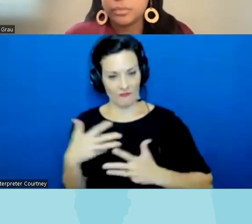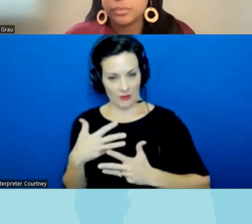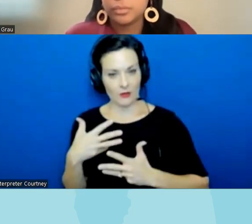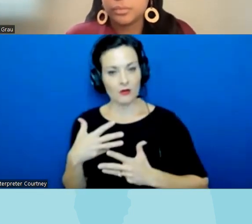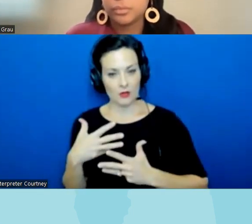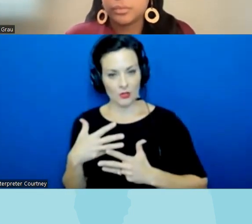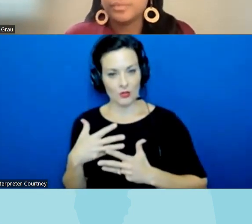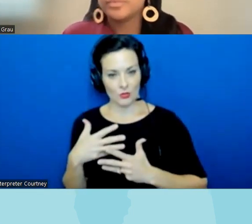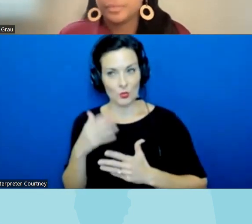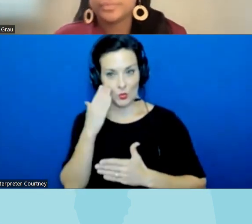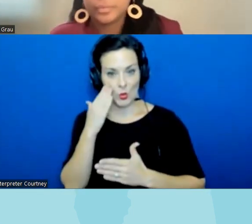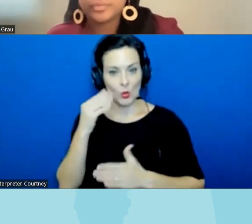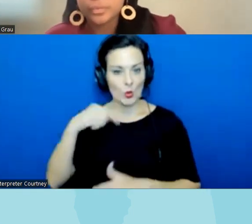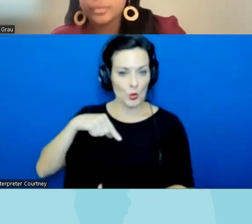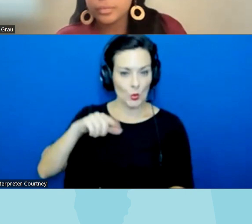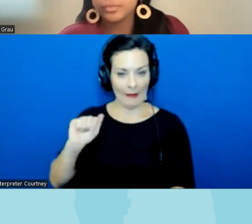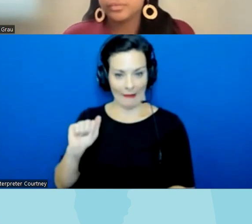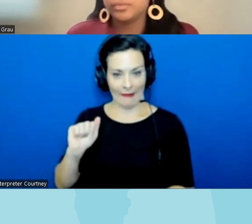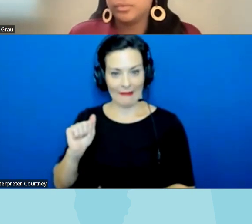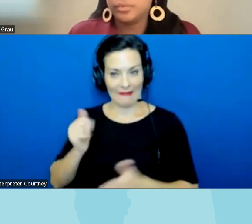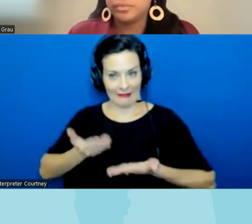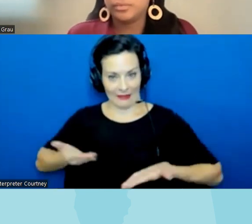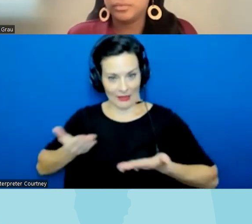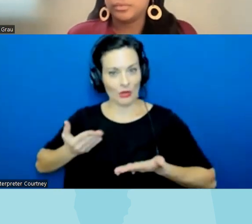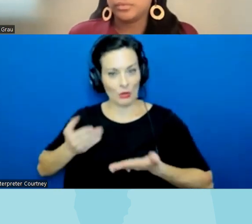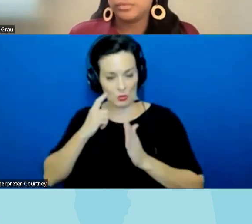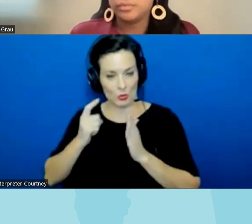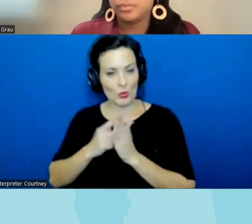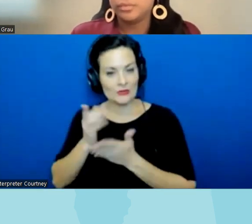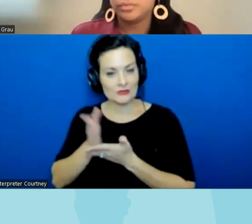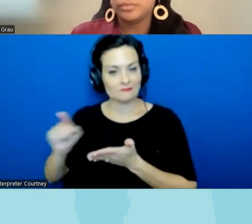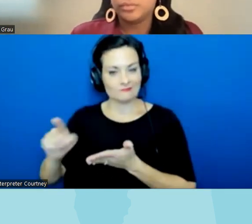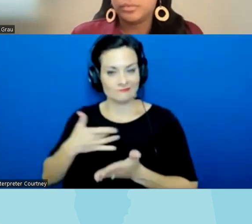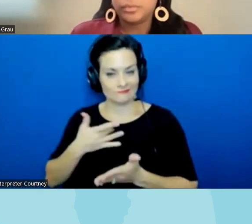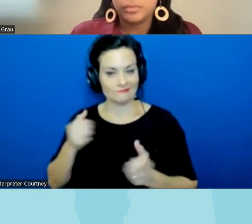ahead of time and that we've gotten here right um today um so I really appreciate you you lifting